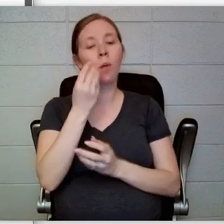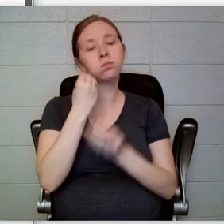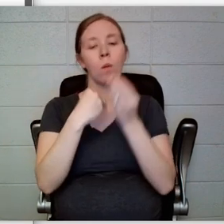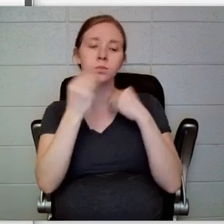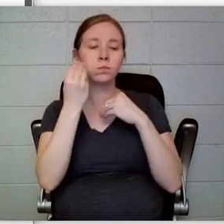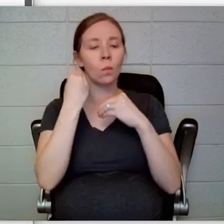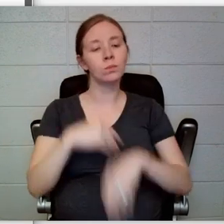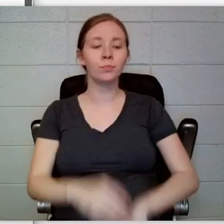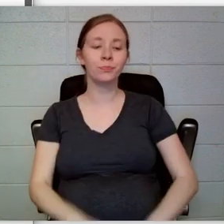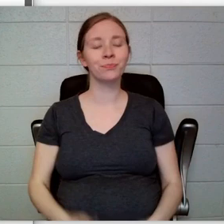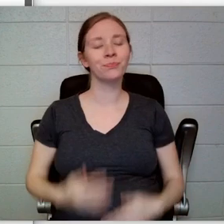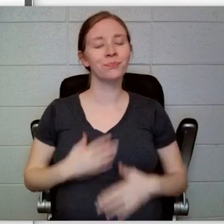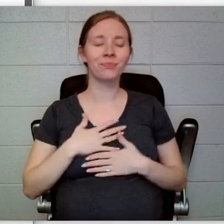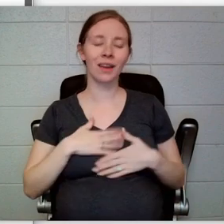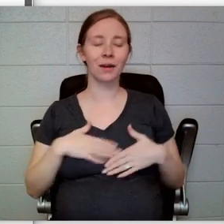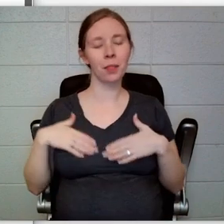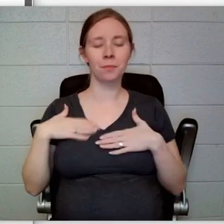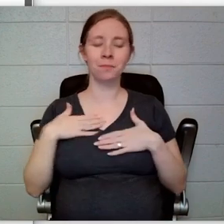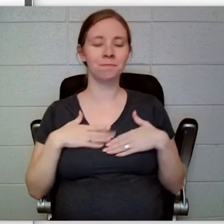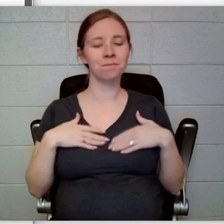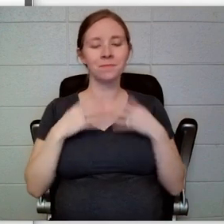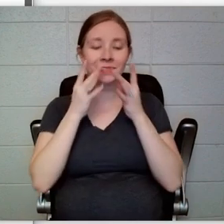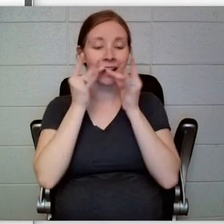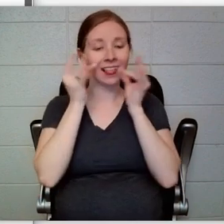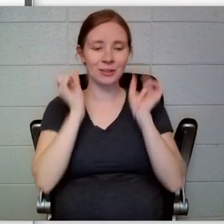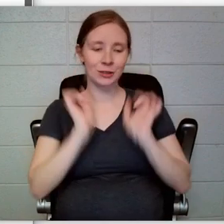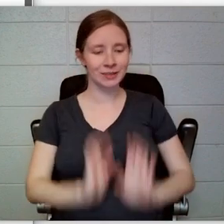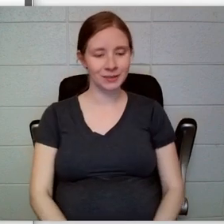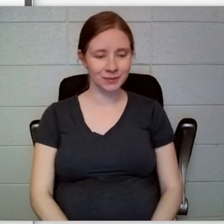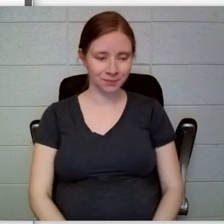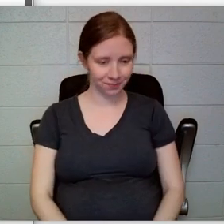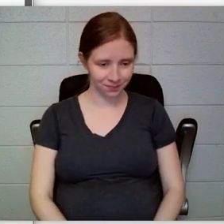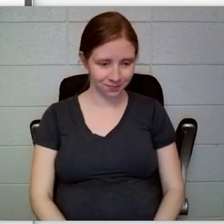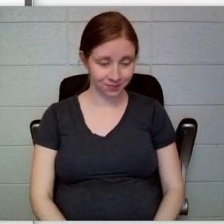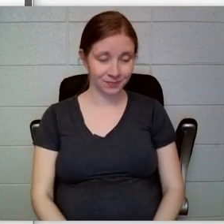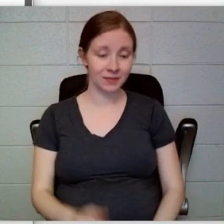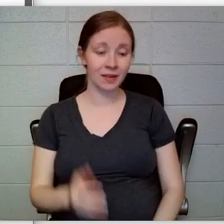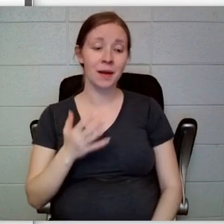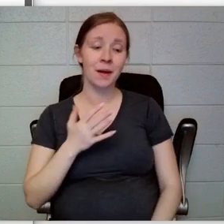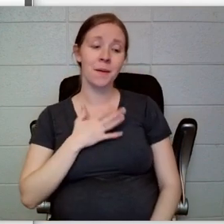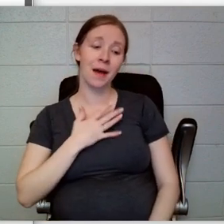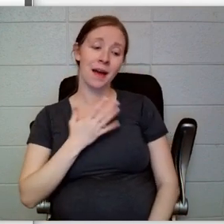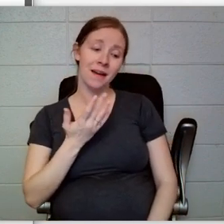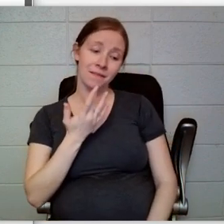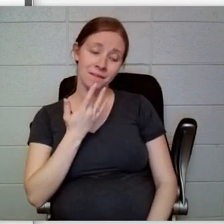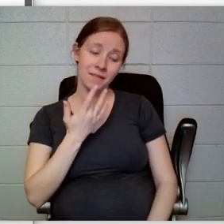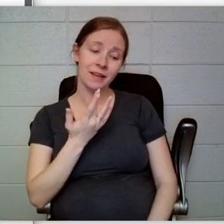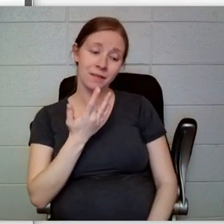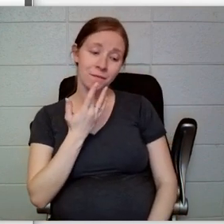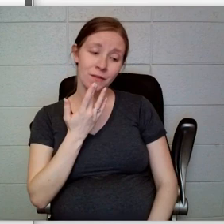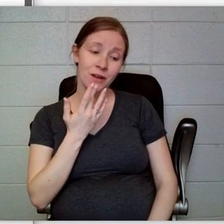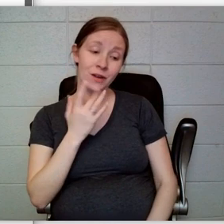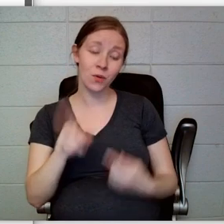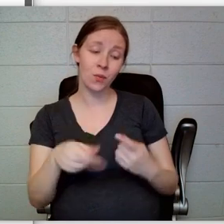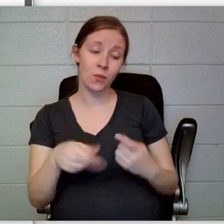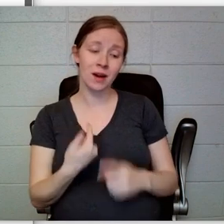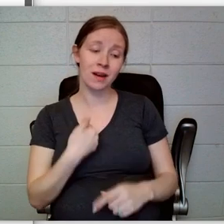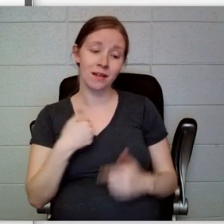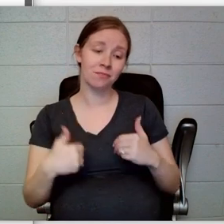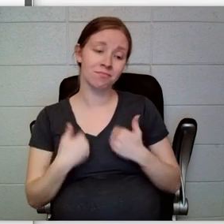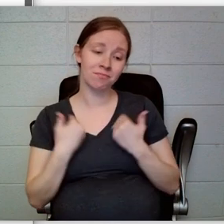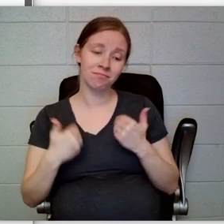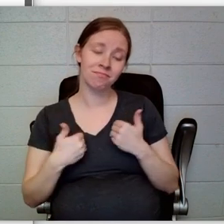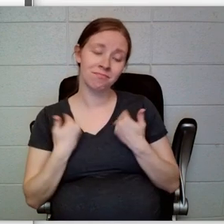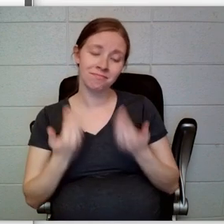“Aren’t raspberries delicious?” he asked. “They were my favorite berries when I was your age.”